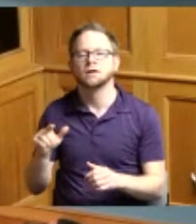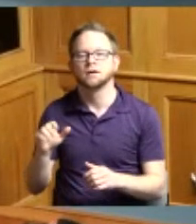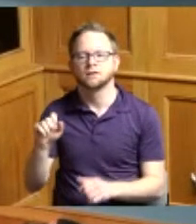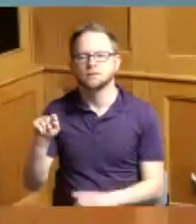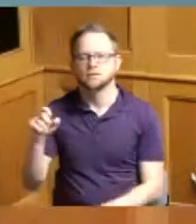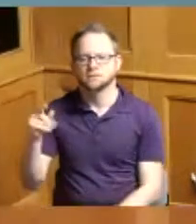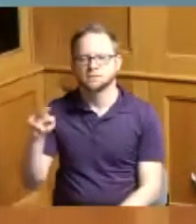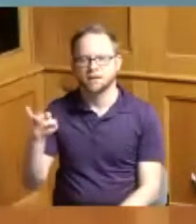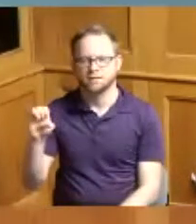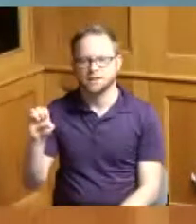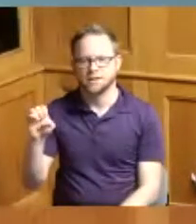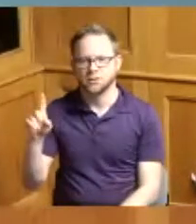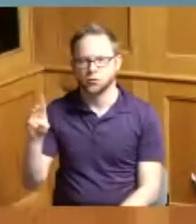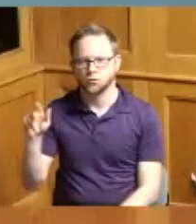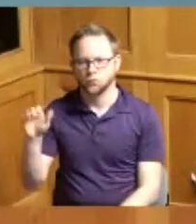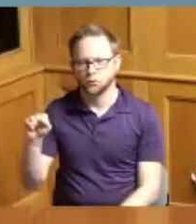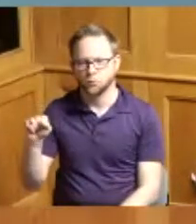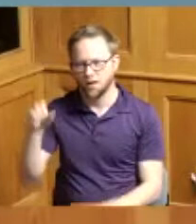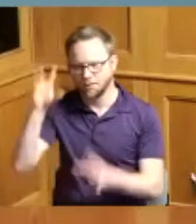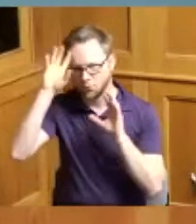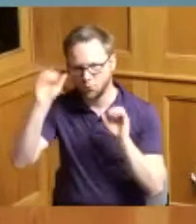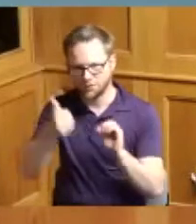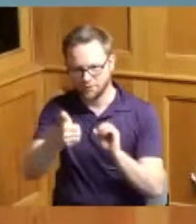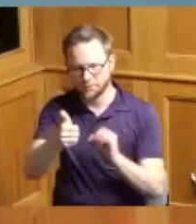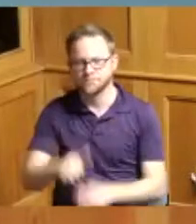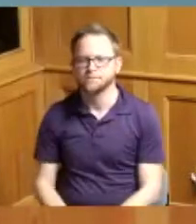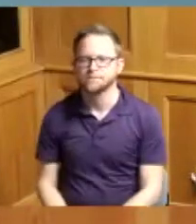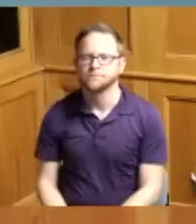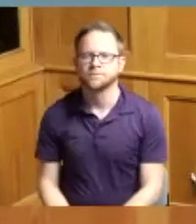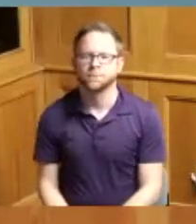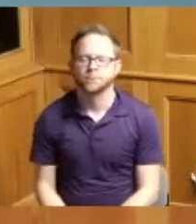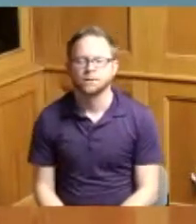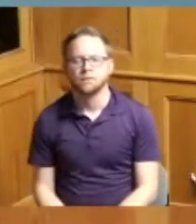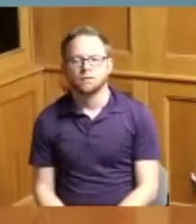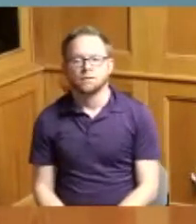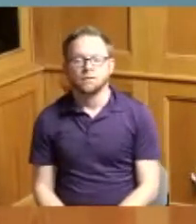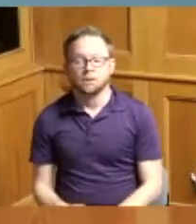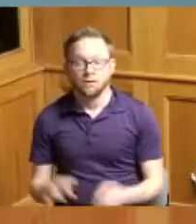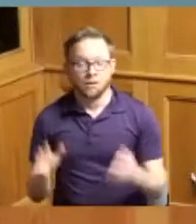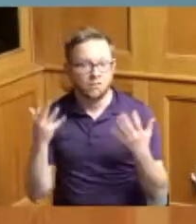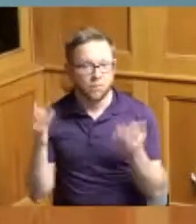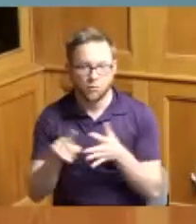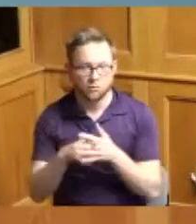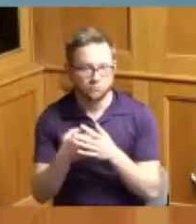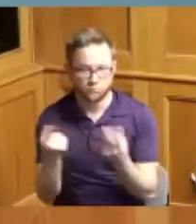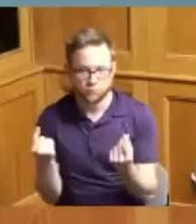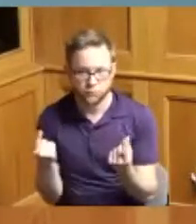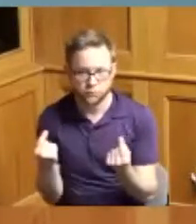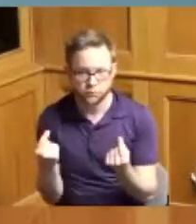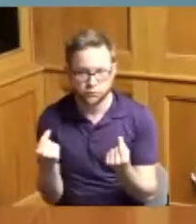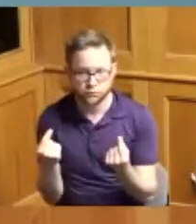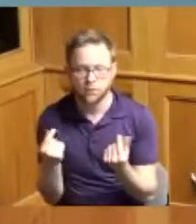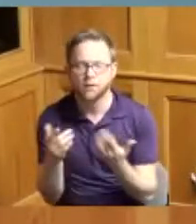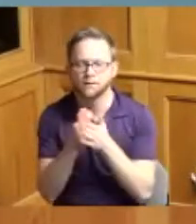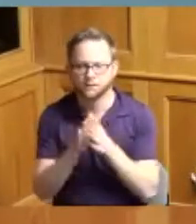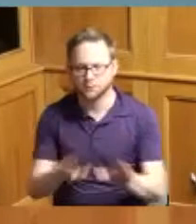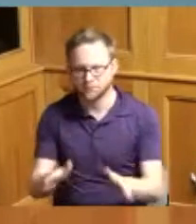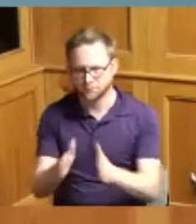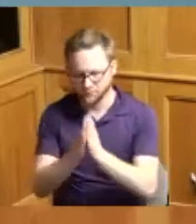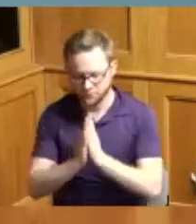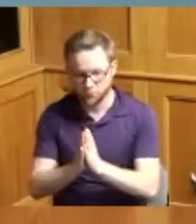everyone we're going to get started as we always do with a silent prayer and then after which you